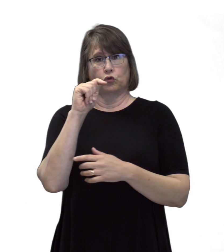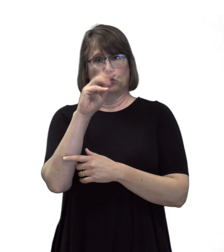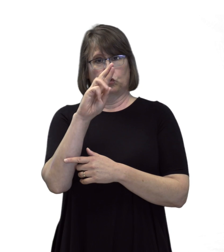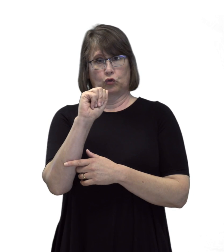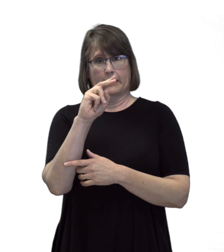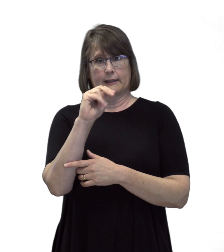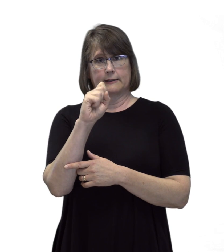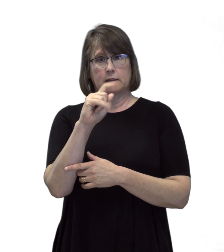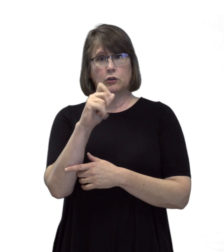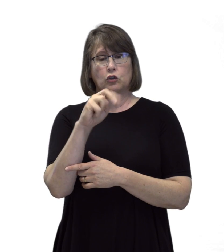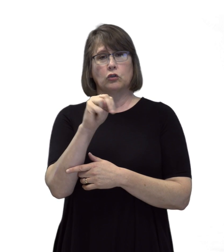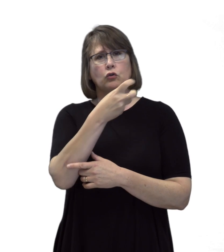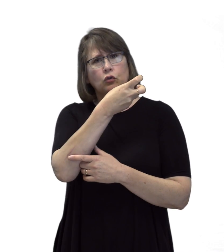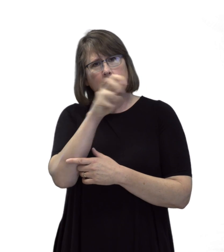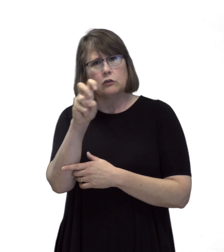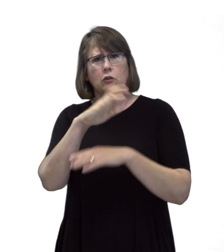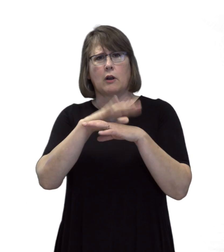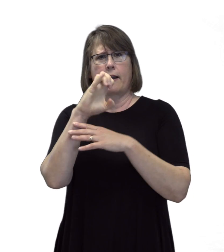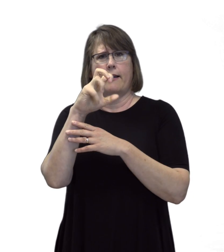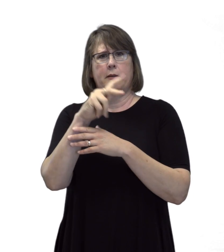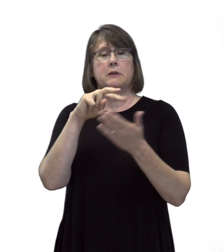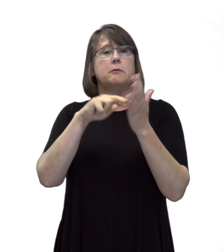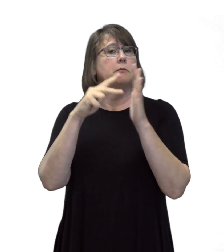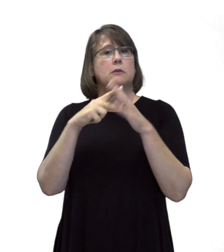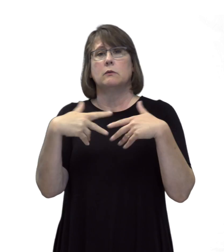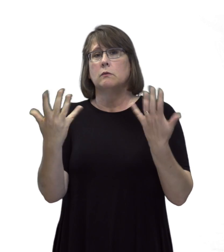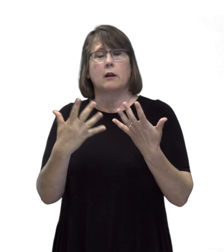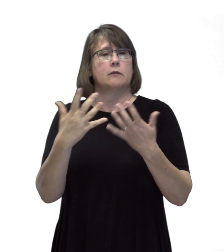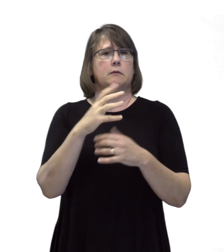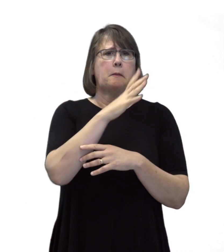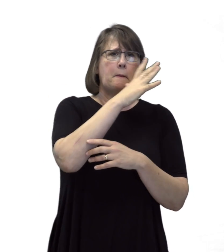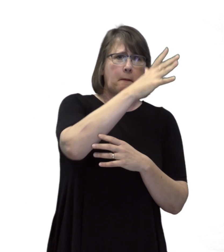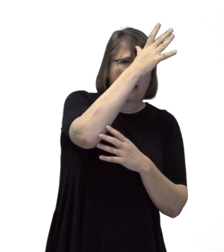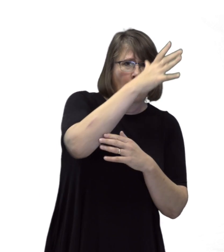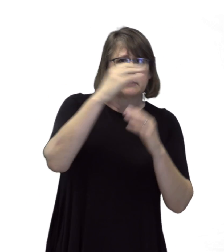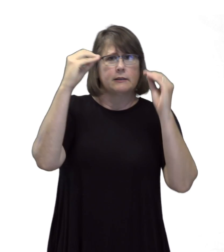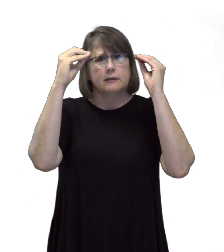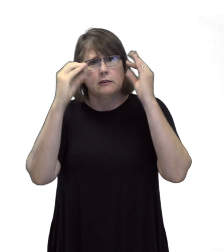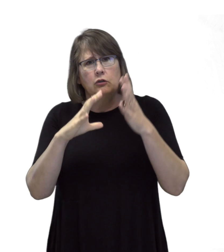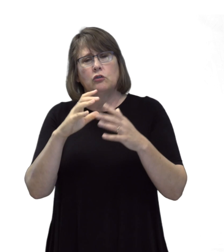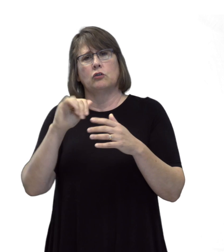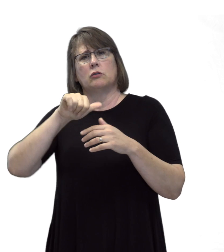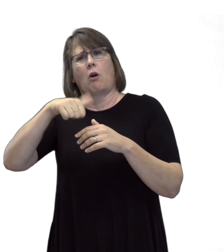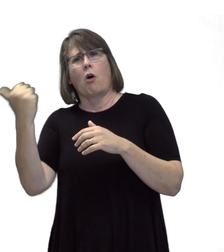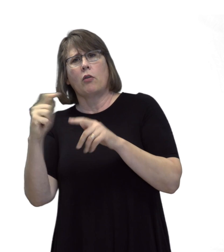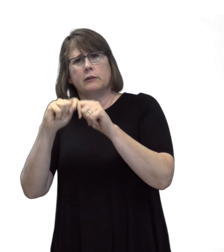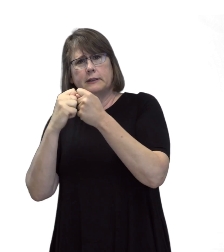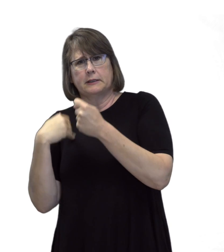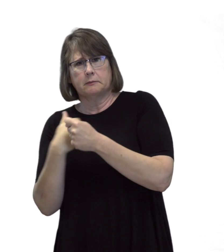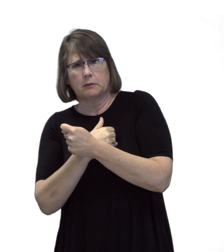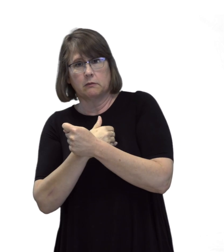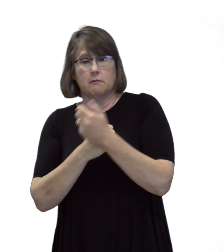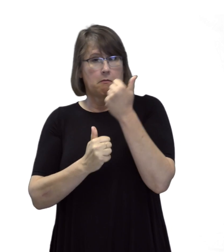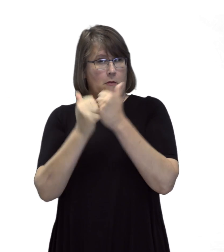Transition on the IEP means the parents, teachers, other team members,